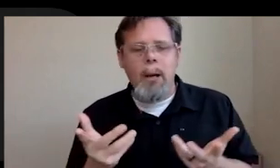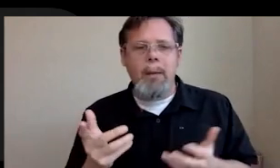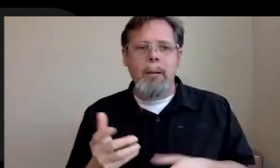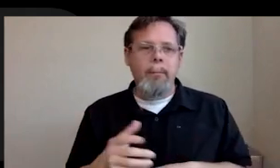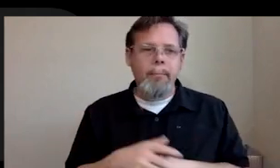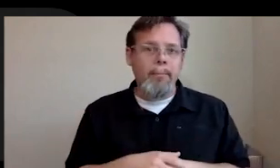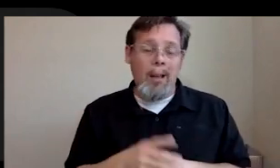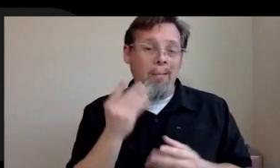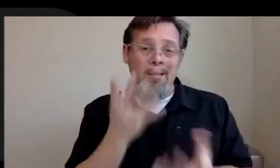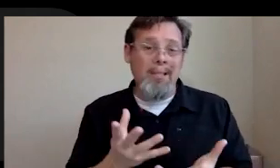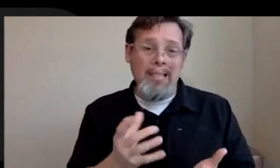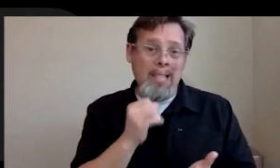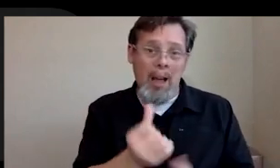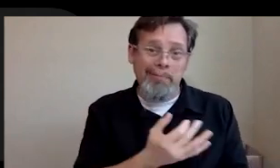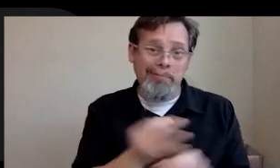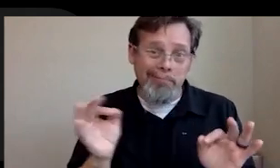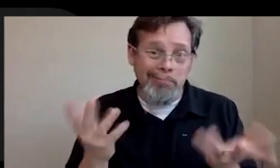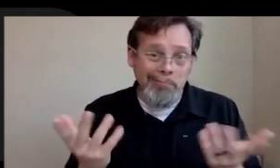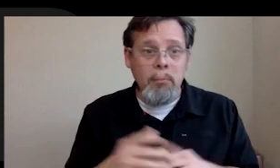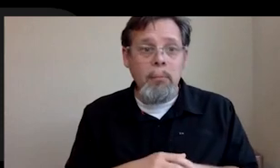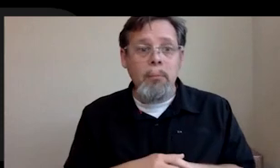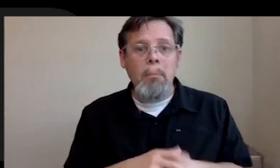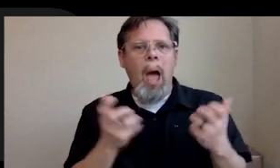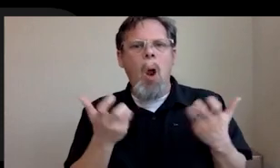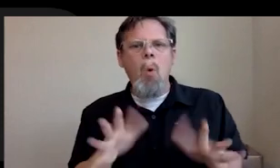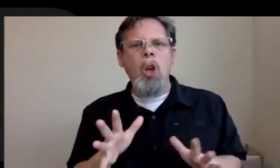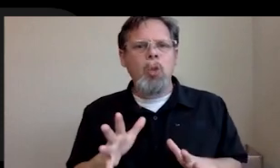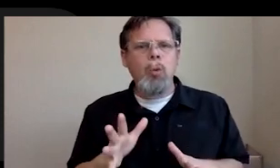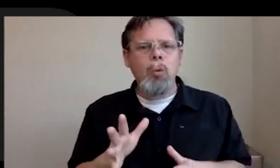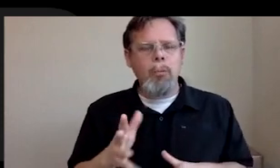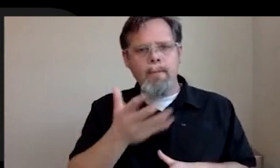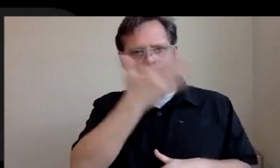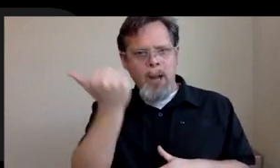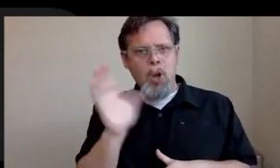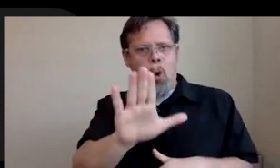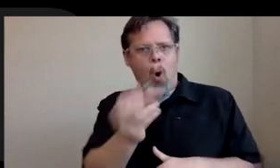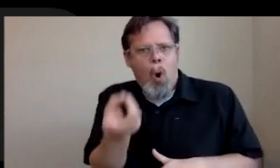free, but I don't ever want anyone to ever forget their own power, that they have their own choice